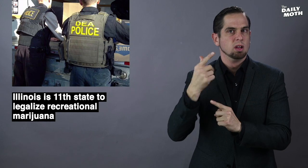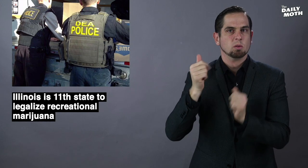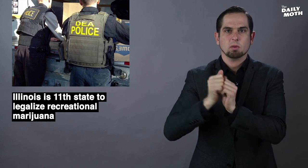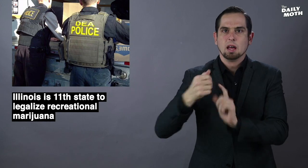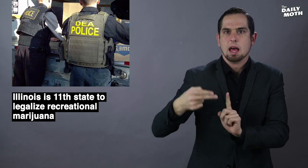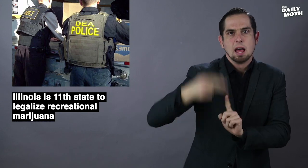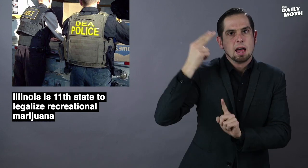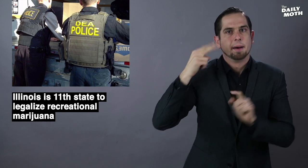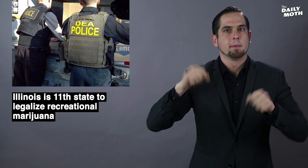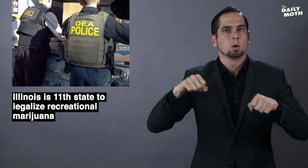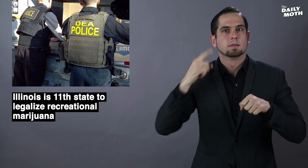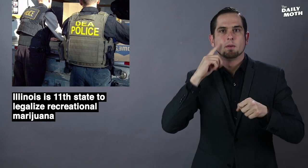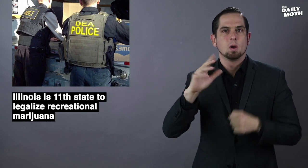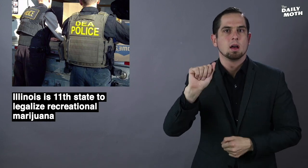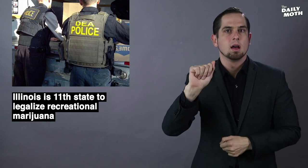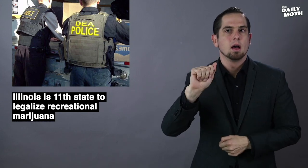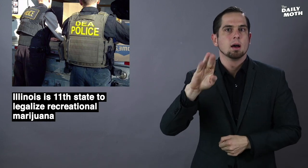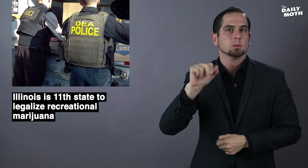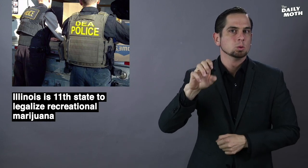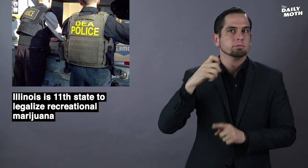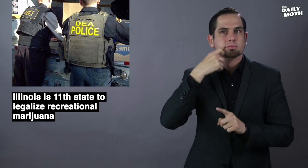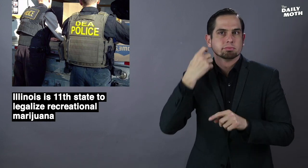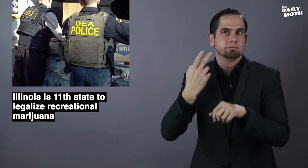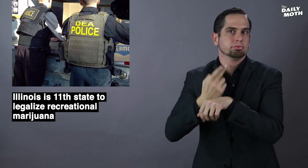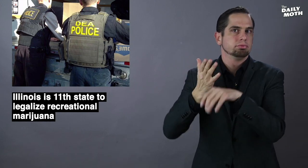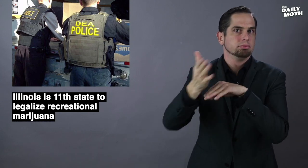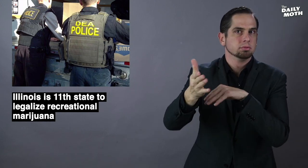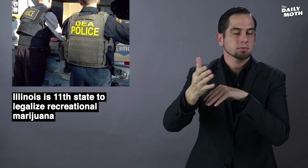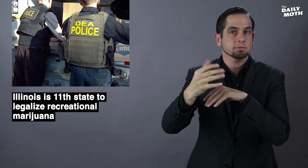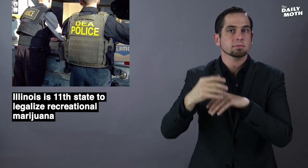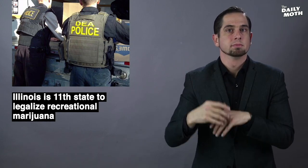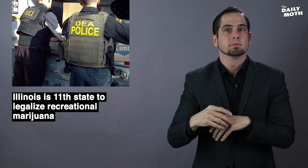a high potential for abuse.